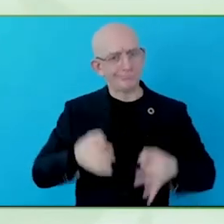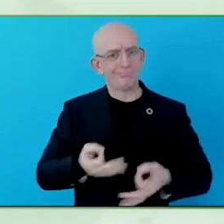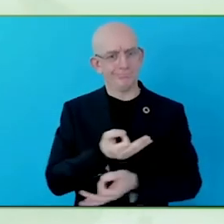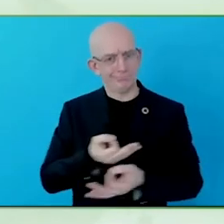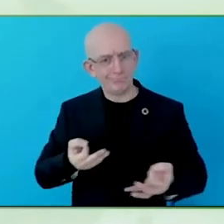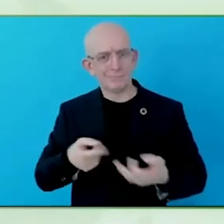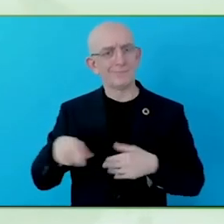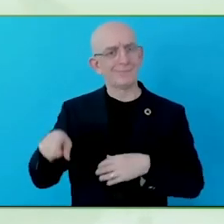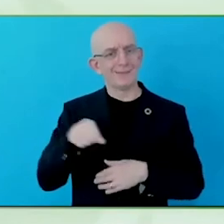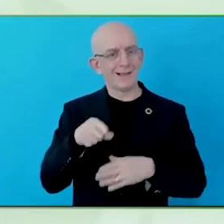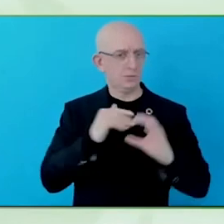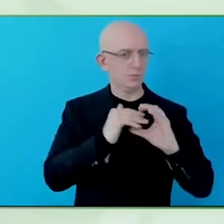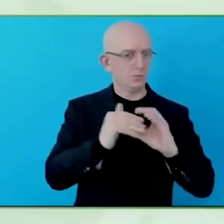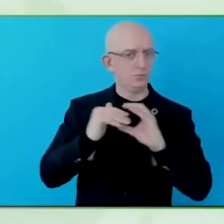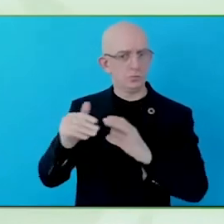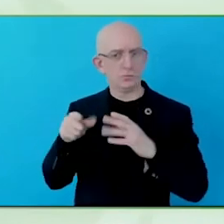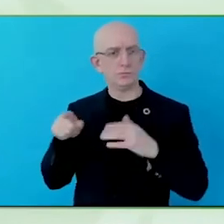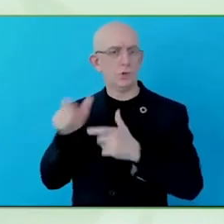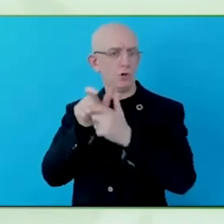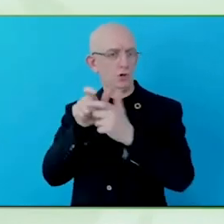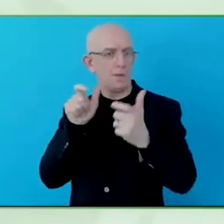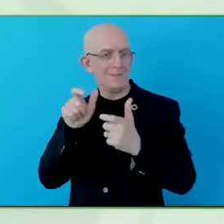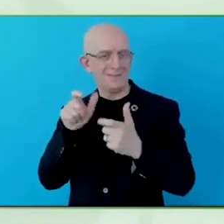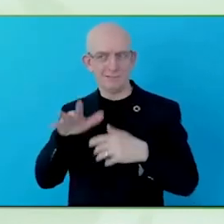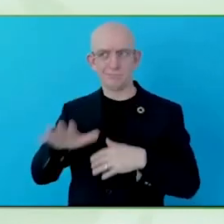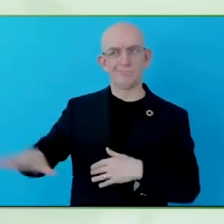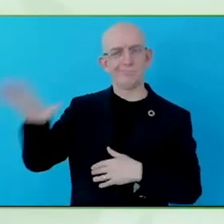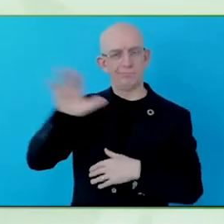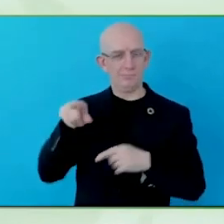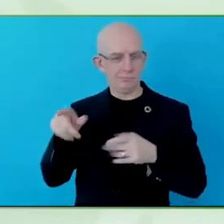disability networks, in each of the countries, so the national networks